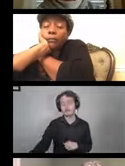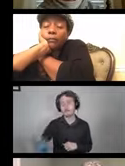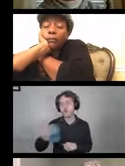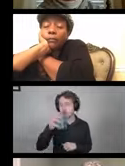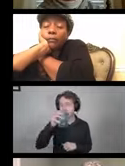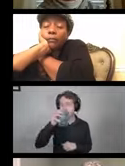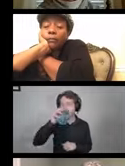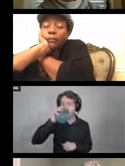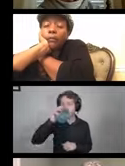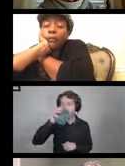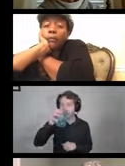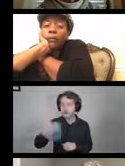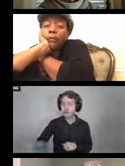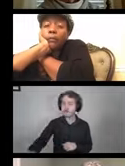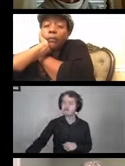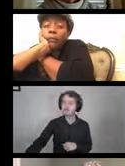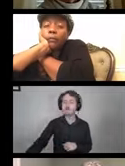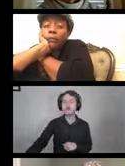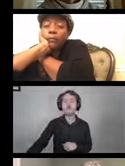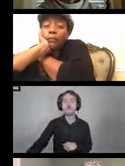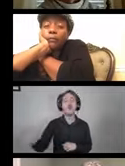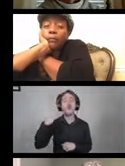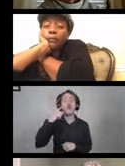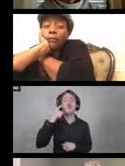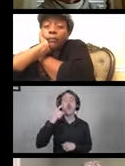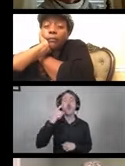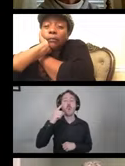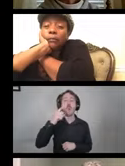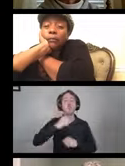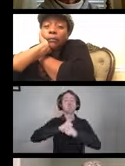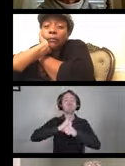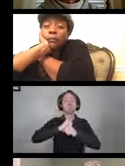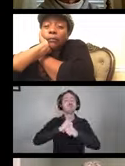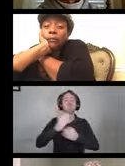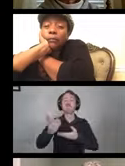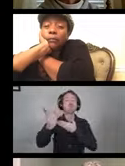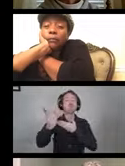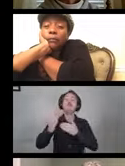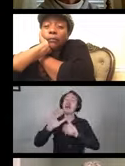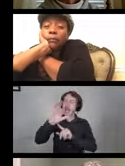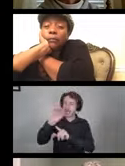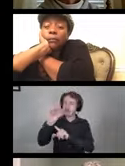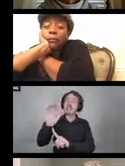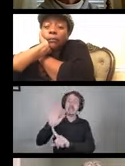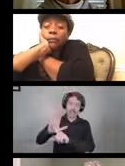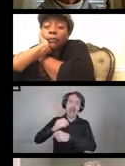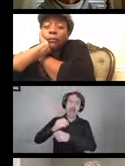When it comes to the manufacturer guidelines, the company that made the equipment knows what materials were used